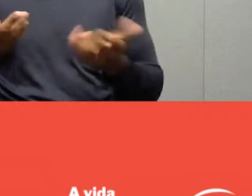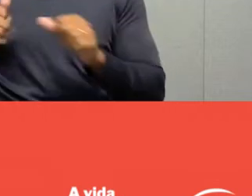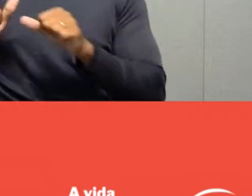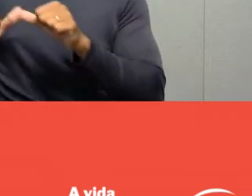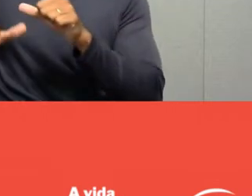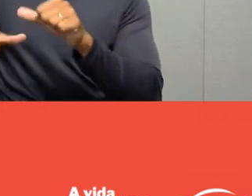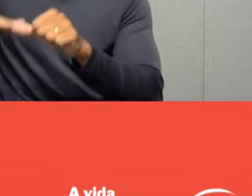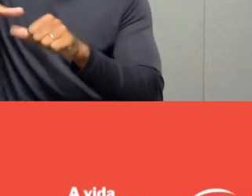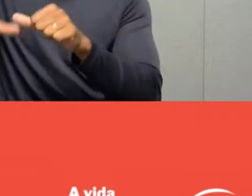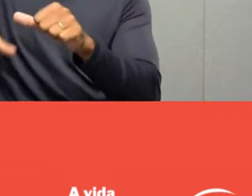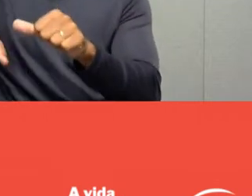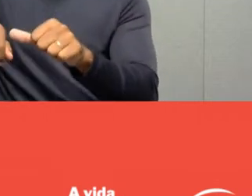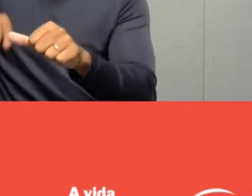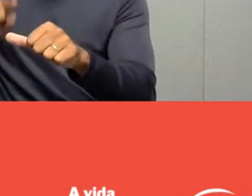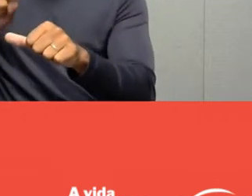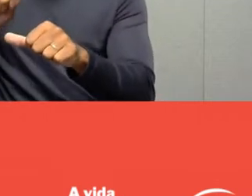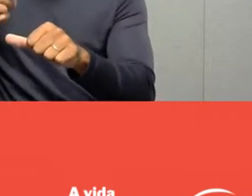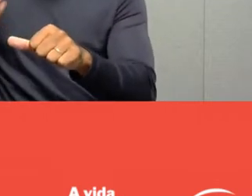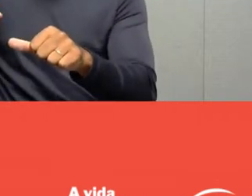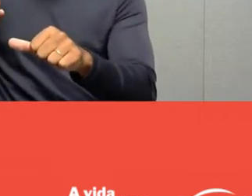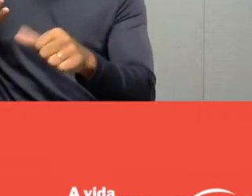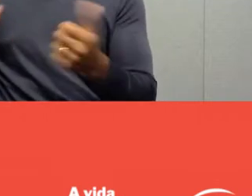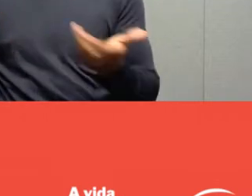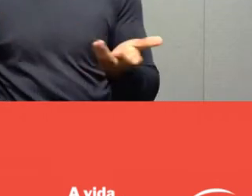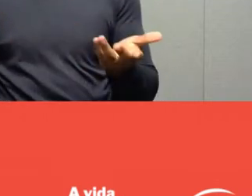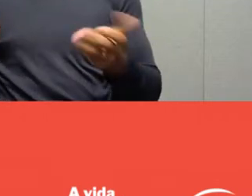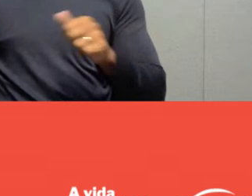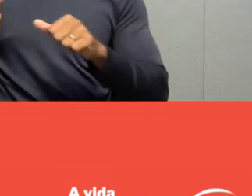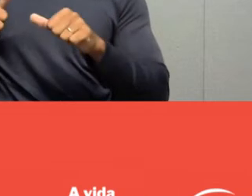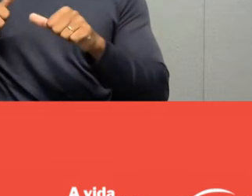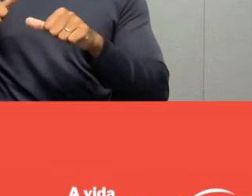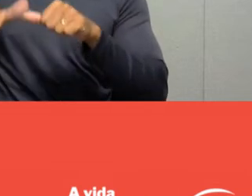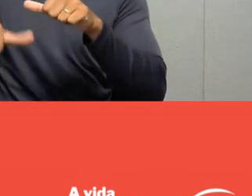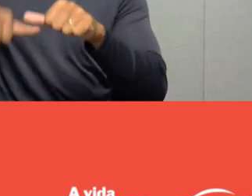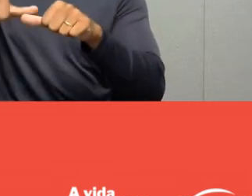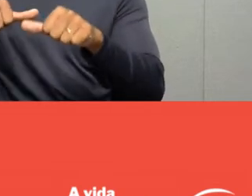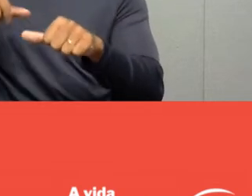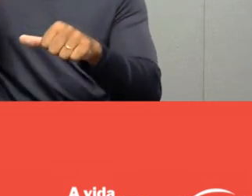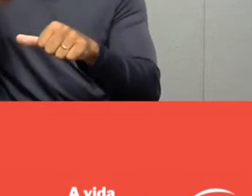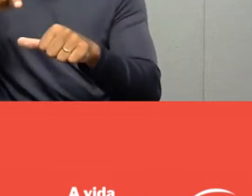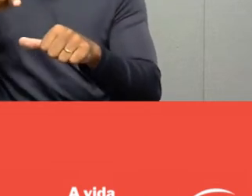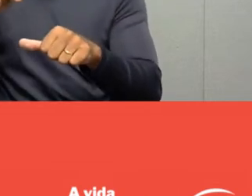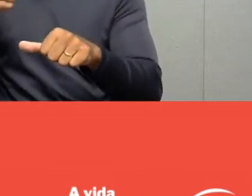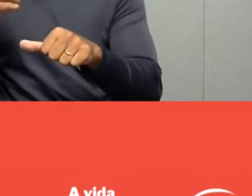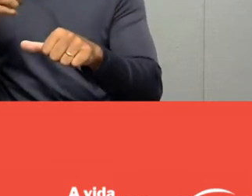Does transformation make us think, feel,